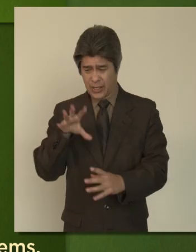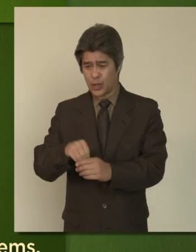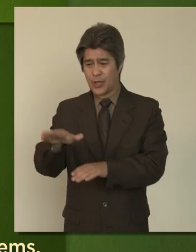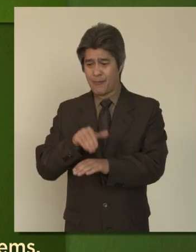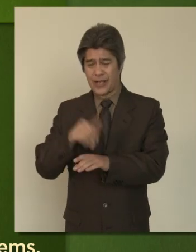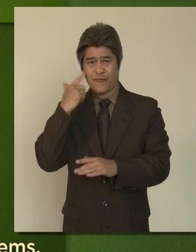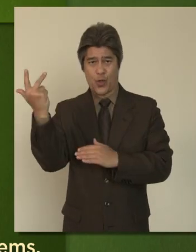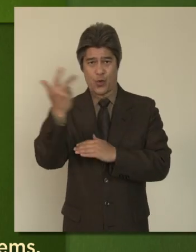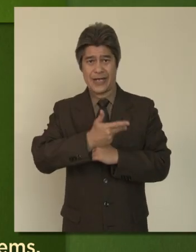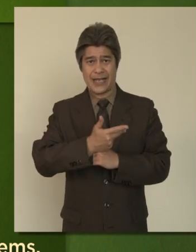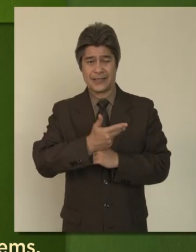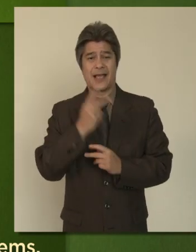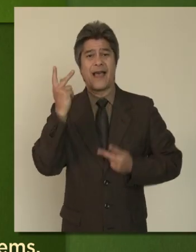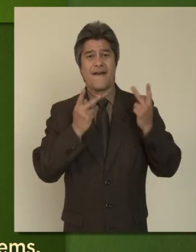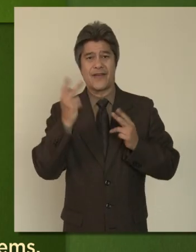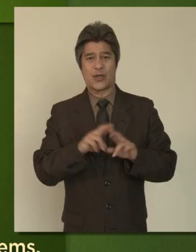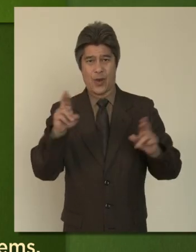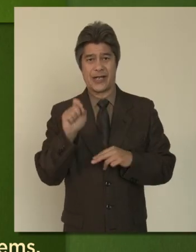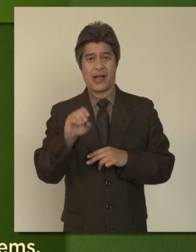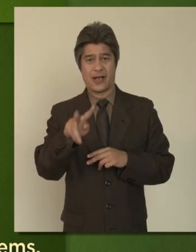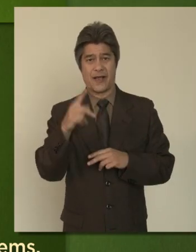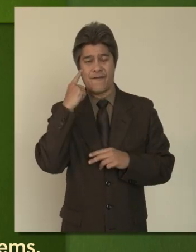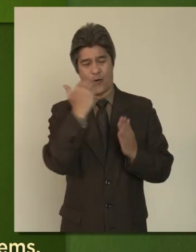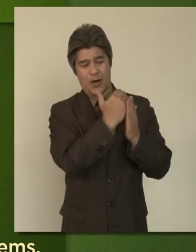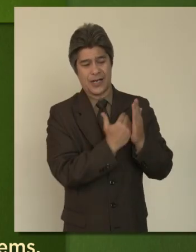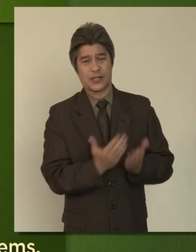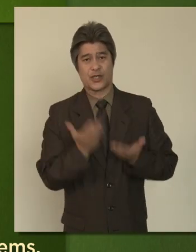Visit Ready.gov for a complete list of suggested items, along with